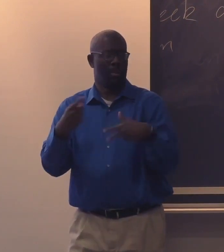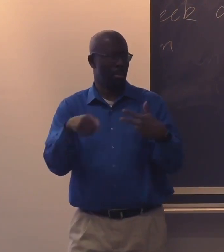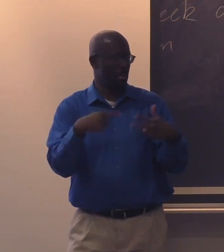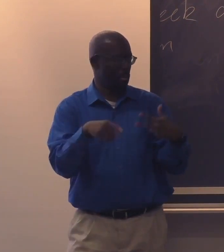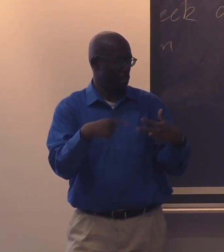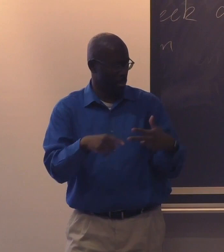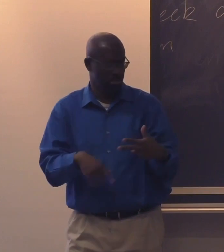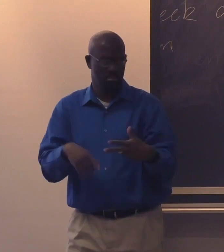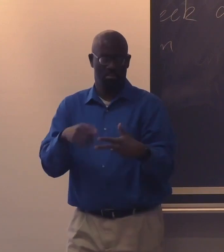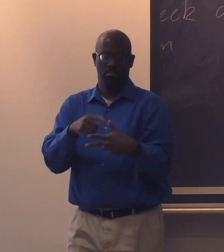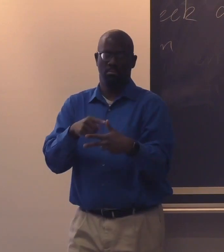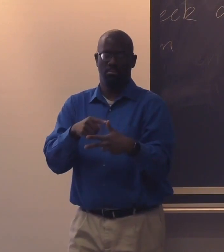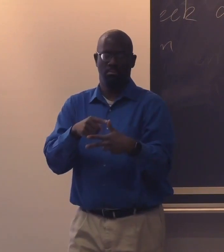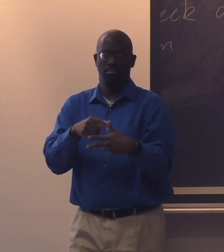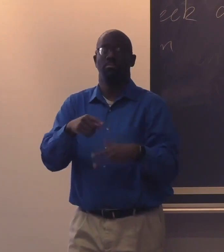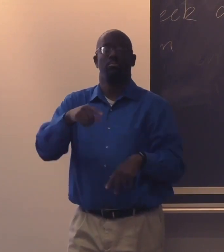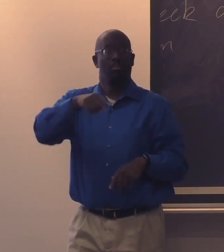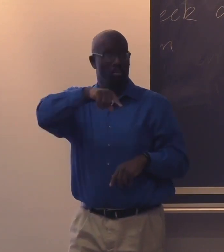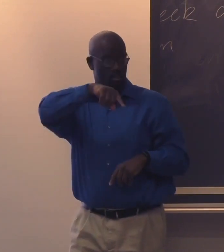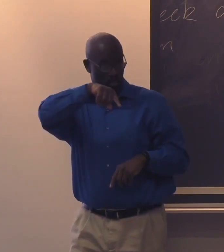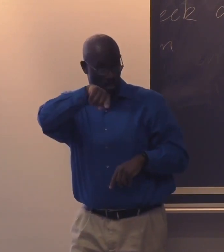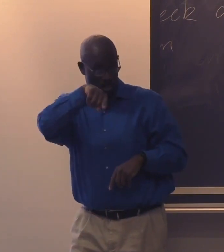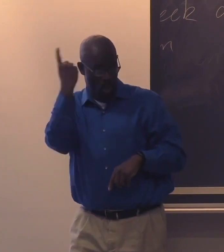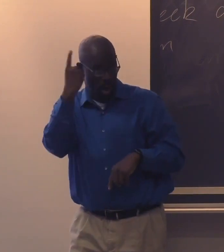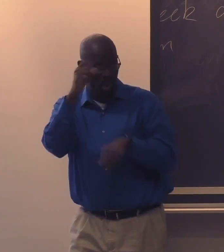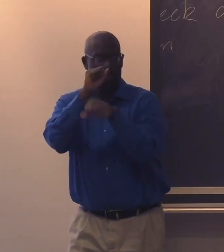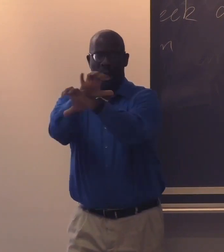And they came up with three signs that were acceptable. And here they are.